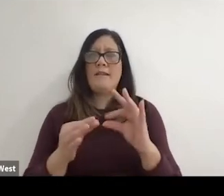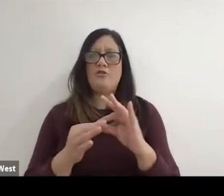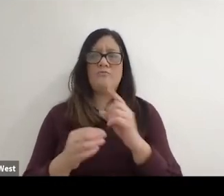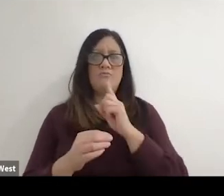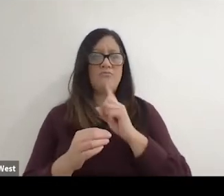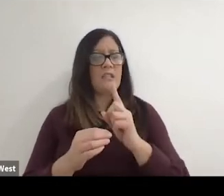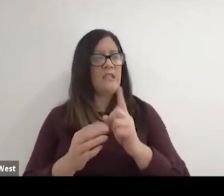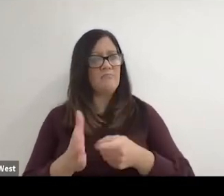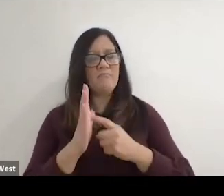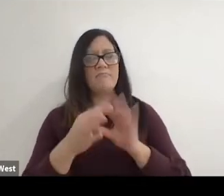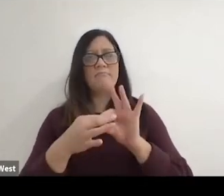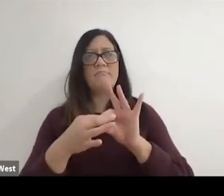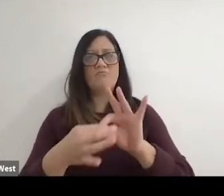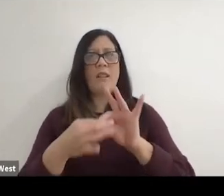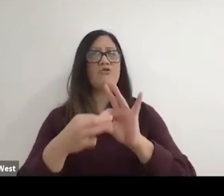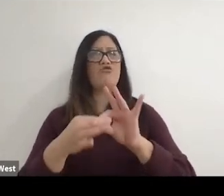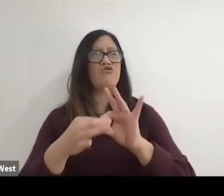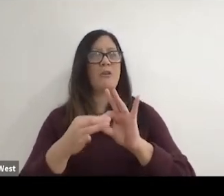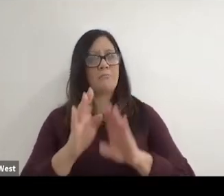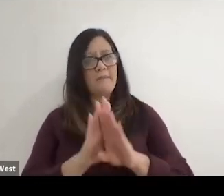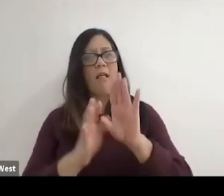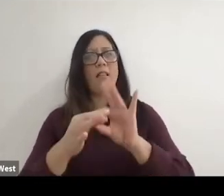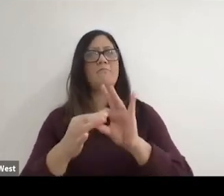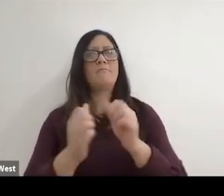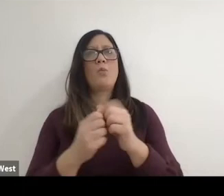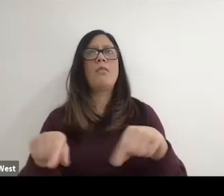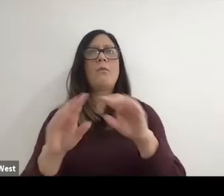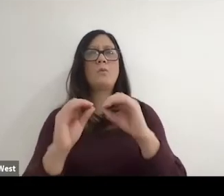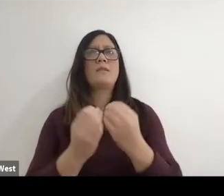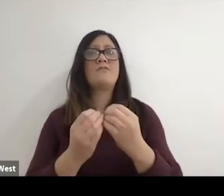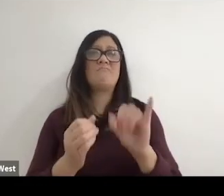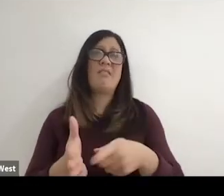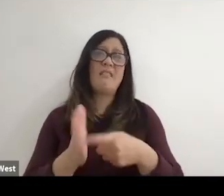developing the relationships with these organisations an you know it takes time